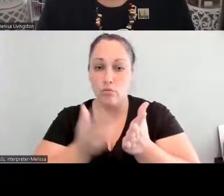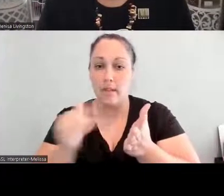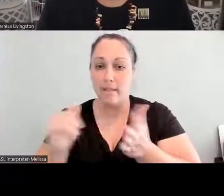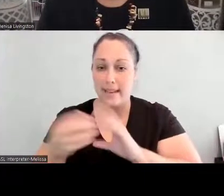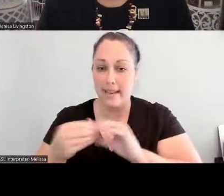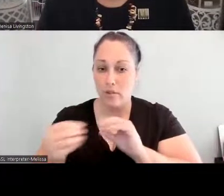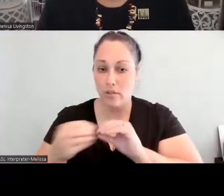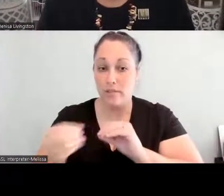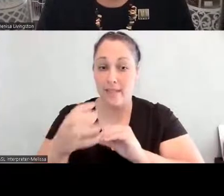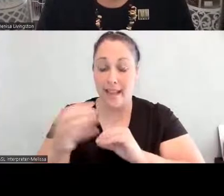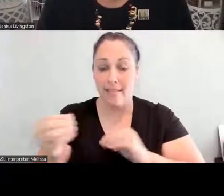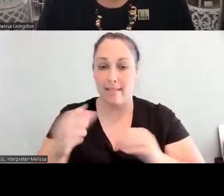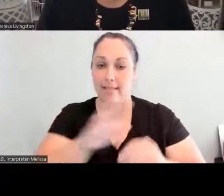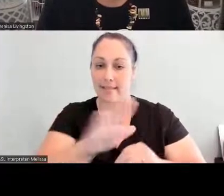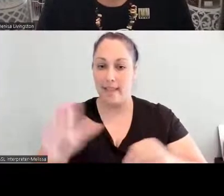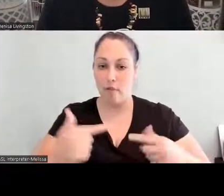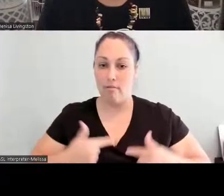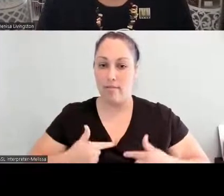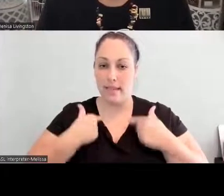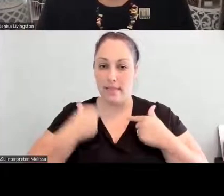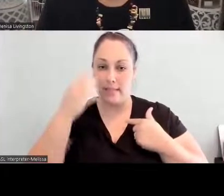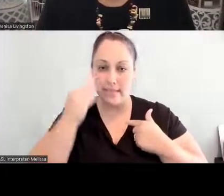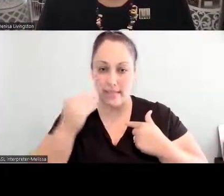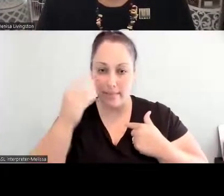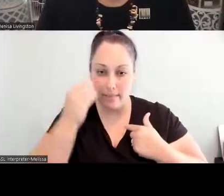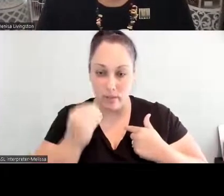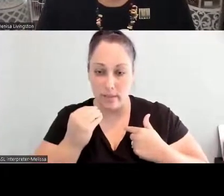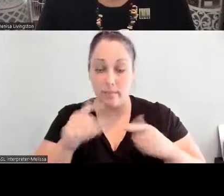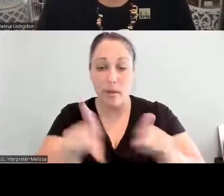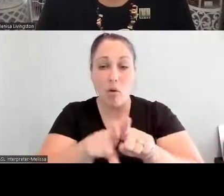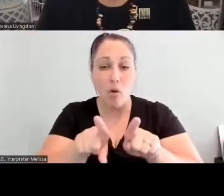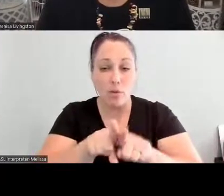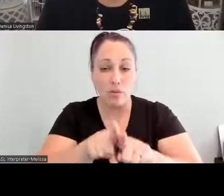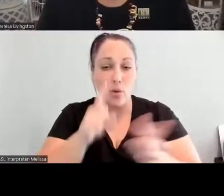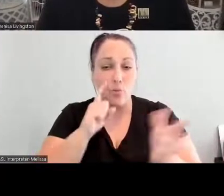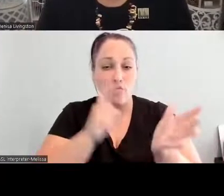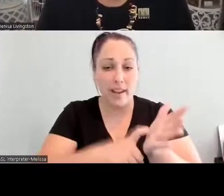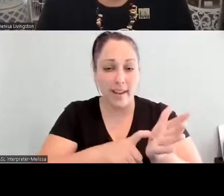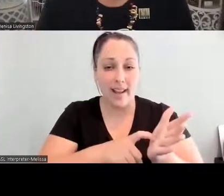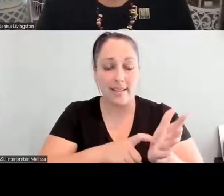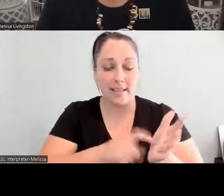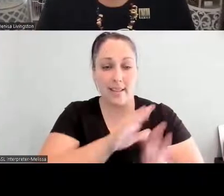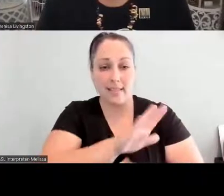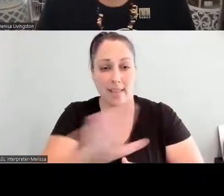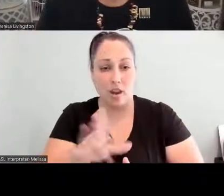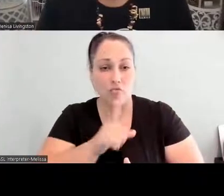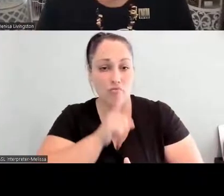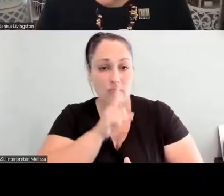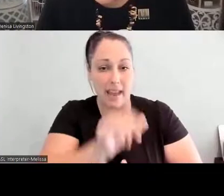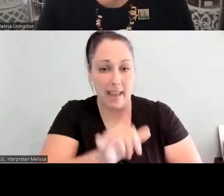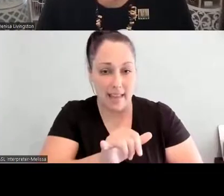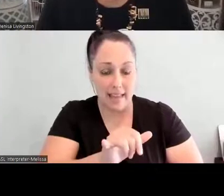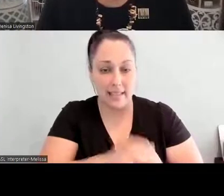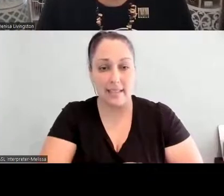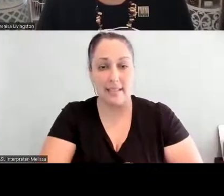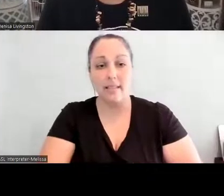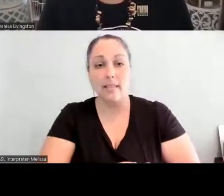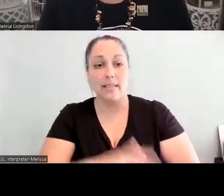recognizing the realities and the grief and the pain that has come from nutritional trauma, the lack of access to healthy